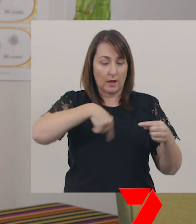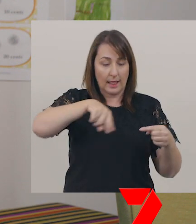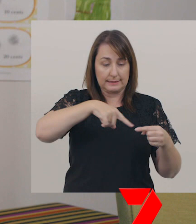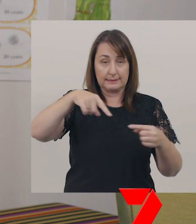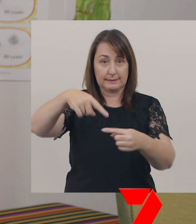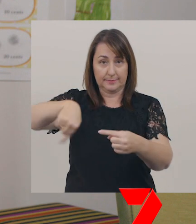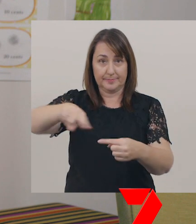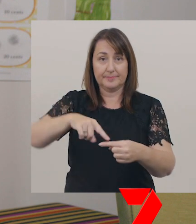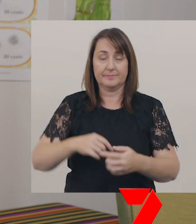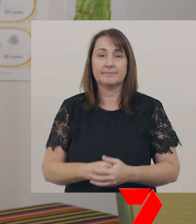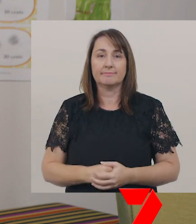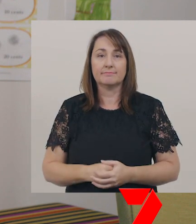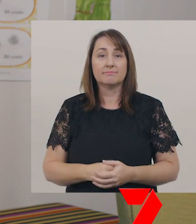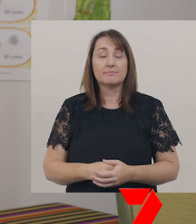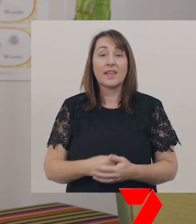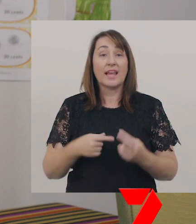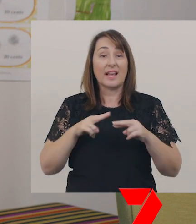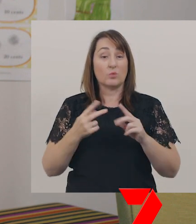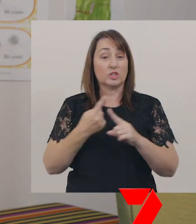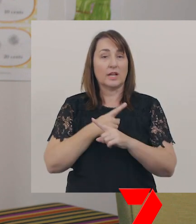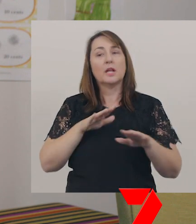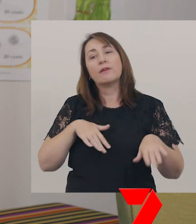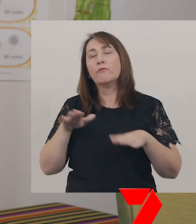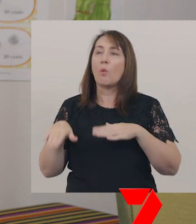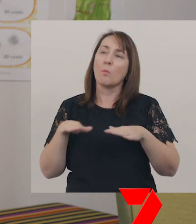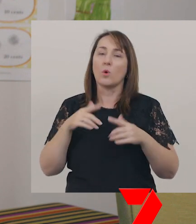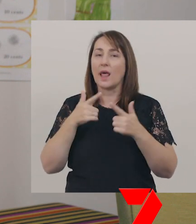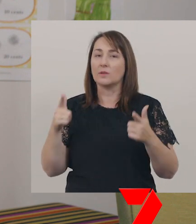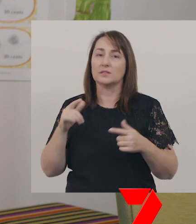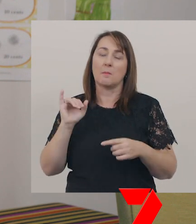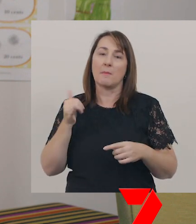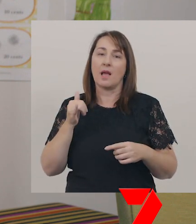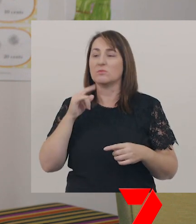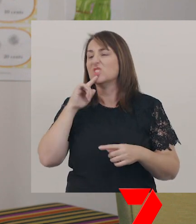If we used informal language, it might just sound like someone speaking.